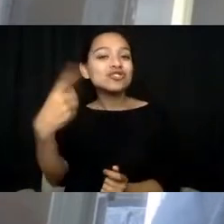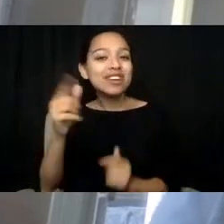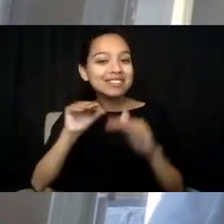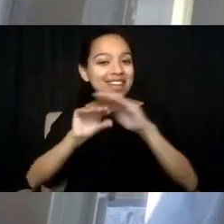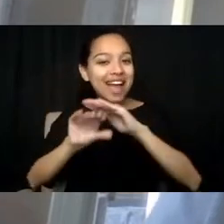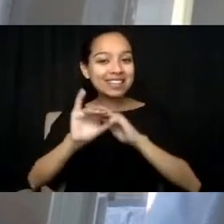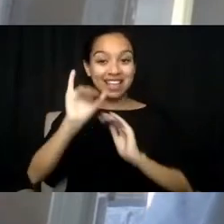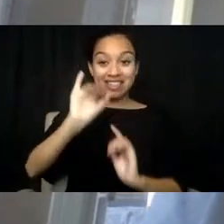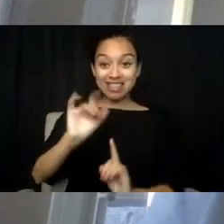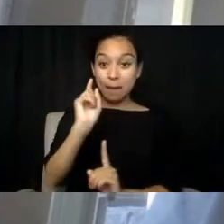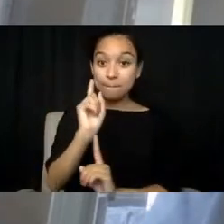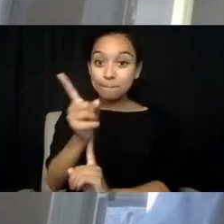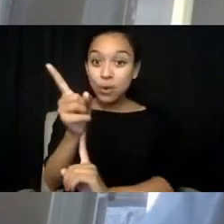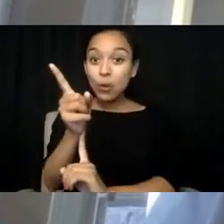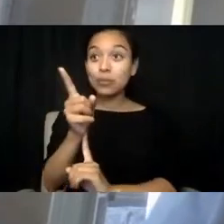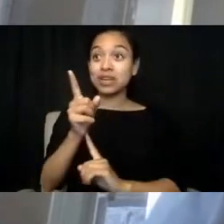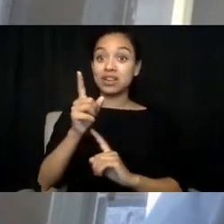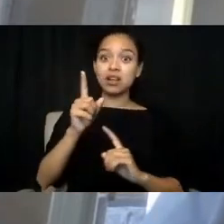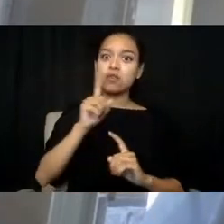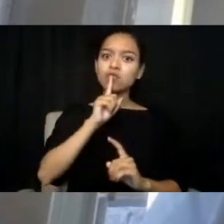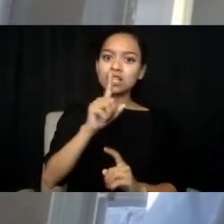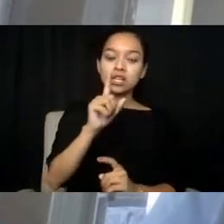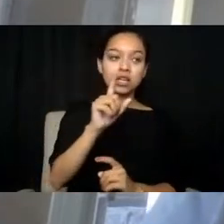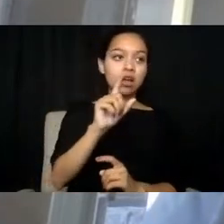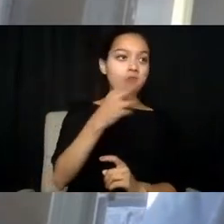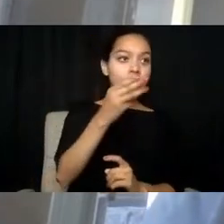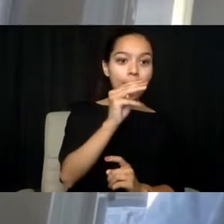or suicidal kind of ideation or thoughts or plans,